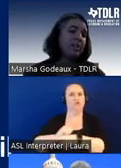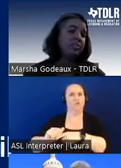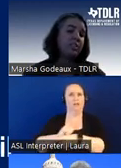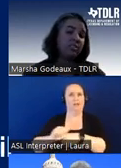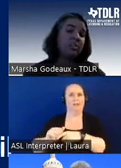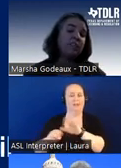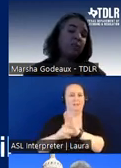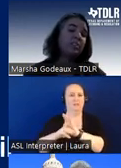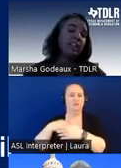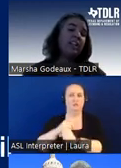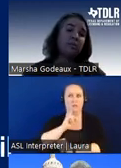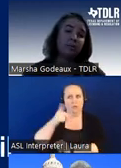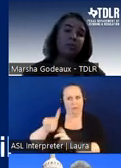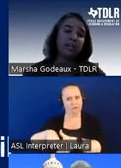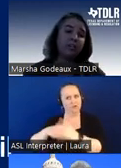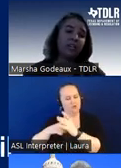sure that they start enforcing that a little bit more regularly